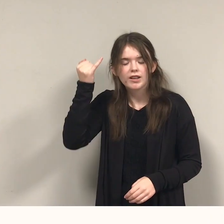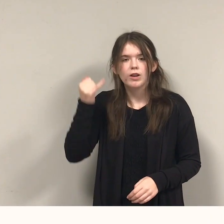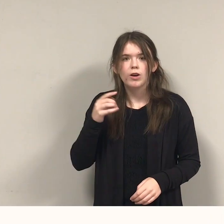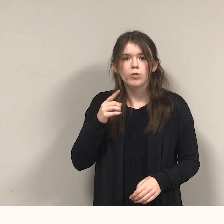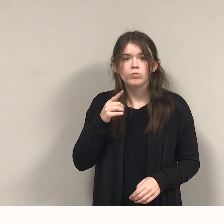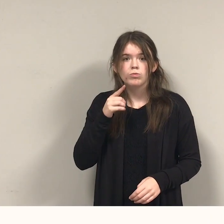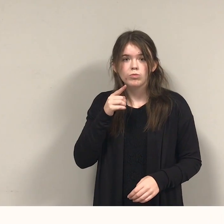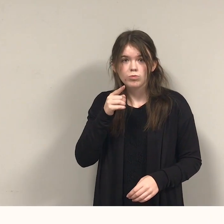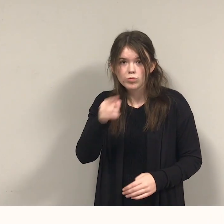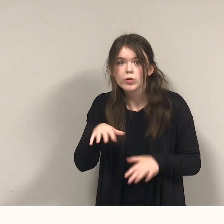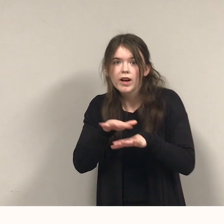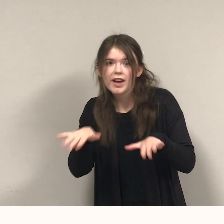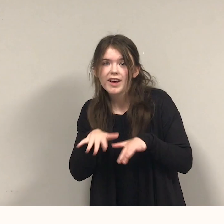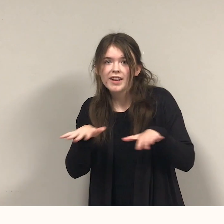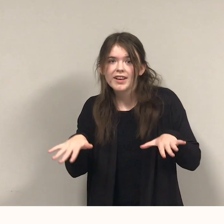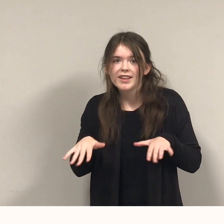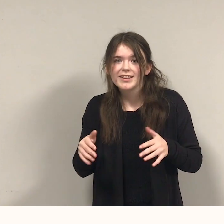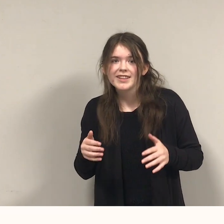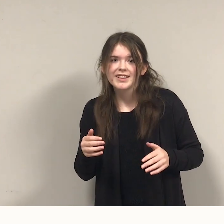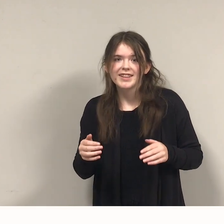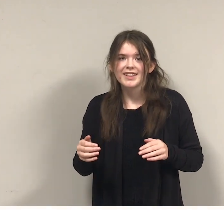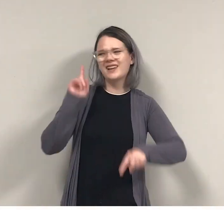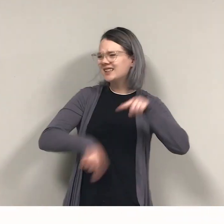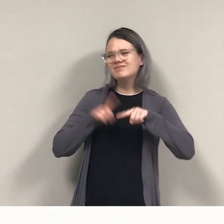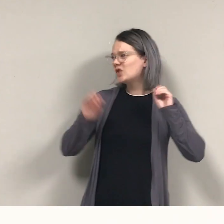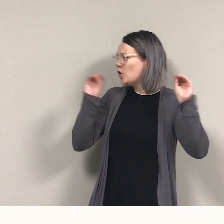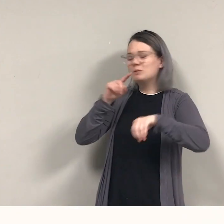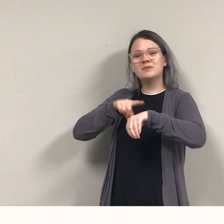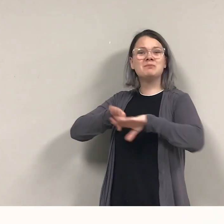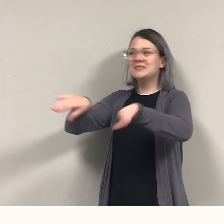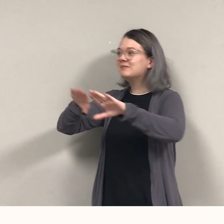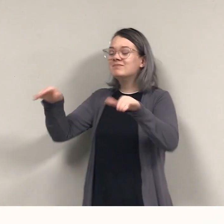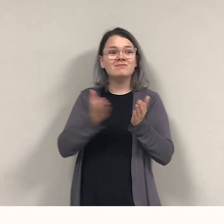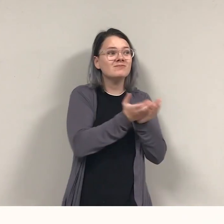Pirate yells - "NO CAN DO!" "No time to swim, the ship's a wreck,